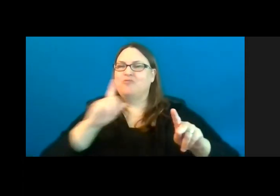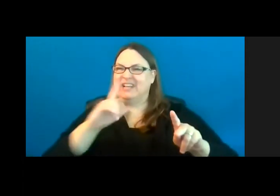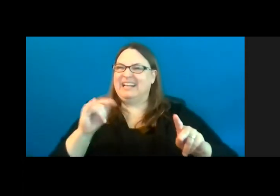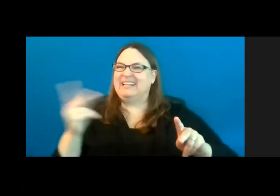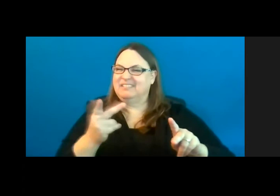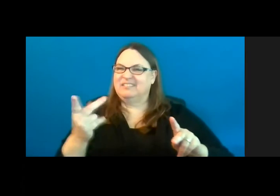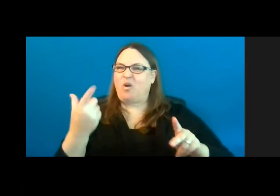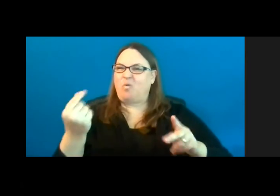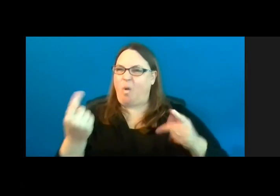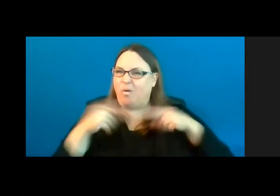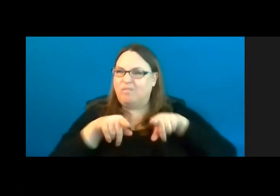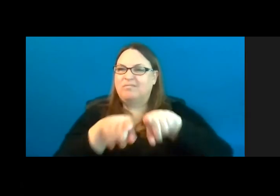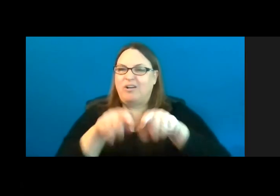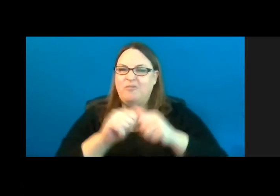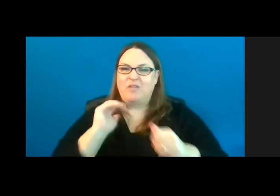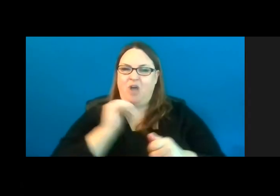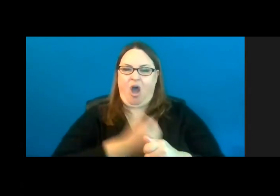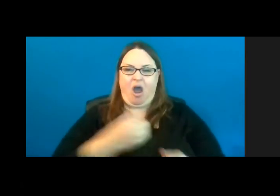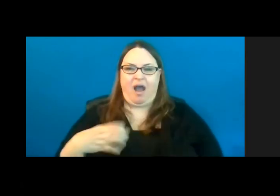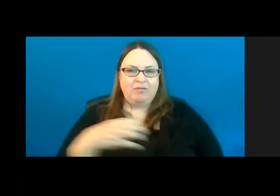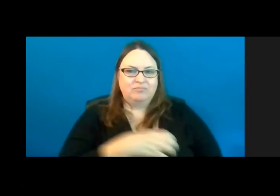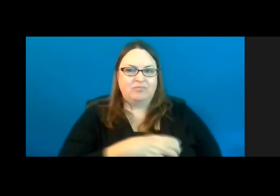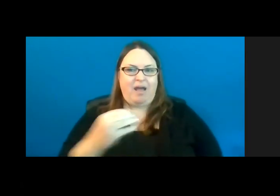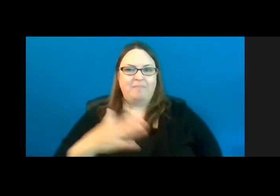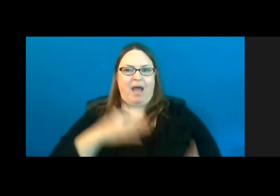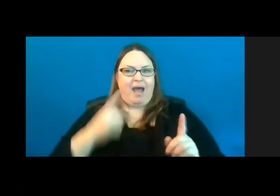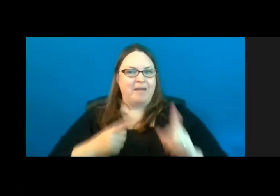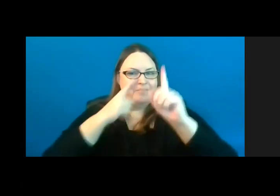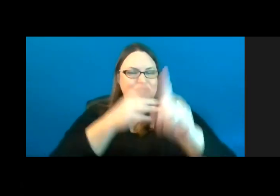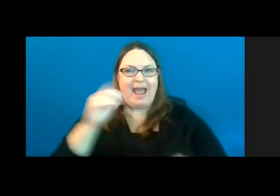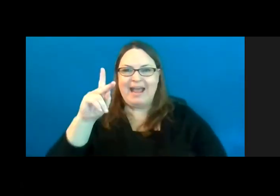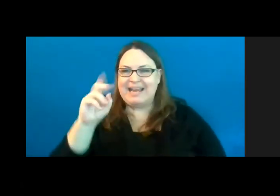With our council and my mission, and Ken’s mission, and Bryan’s mission, everybody